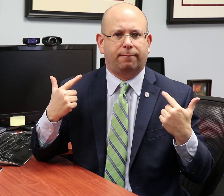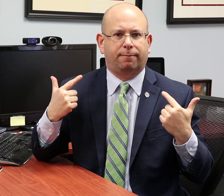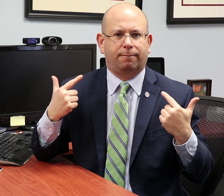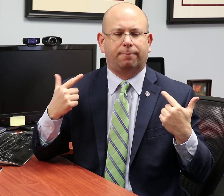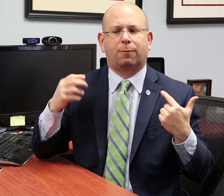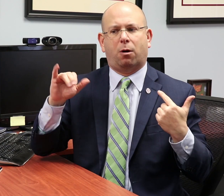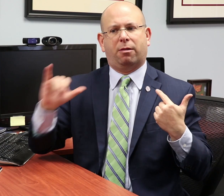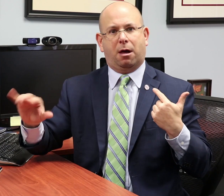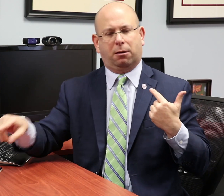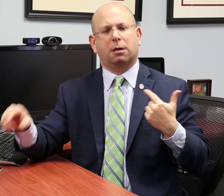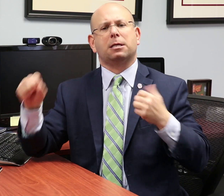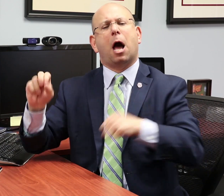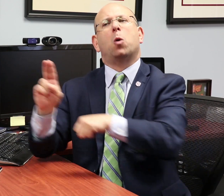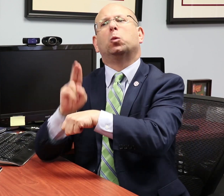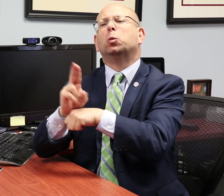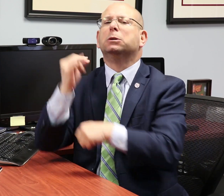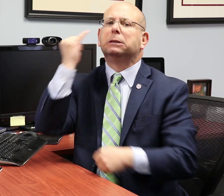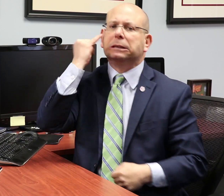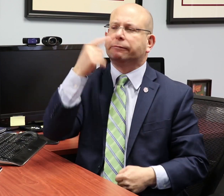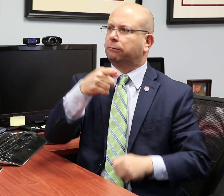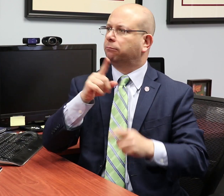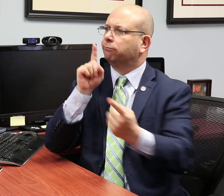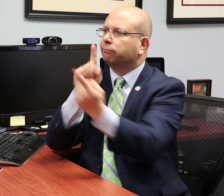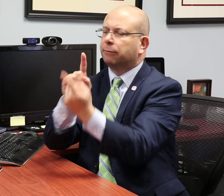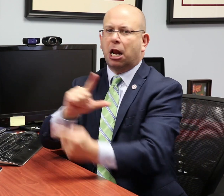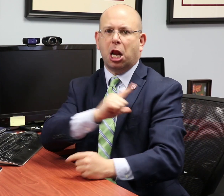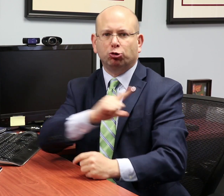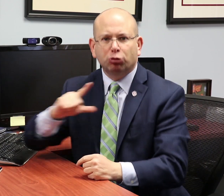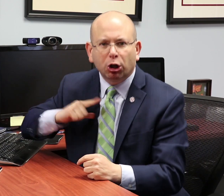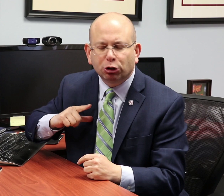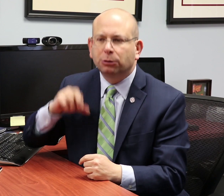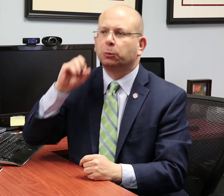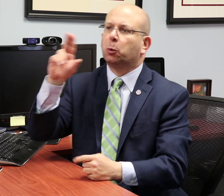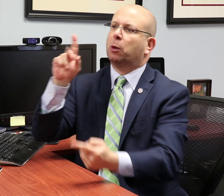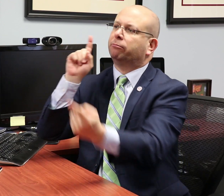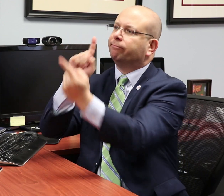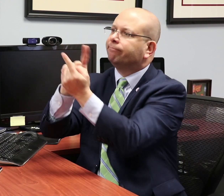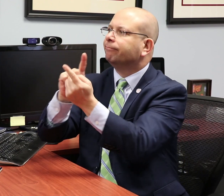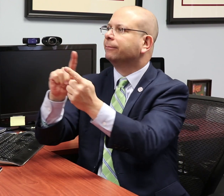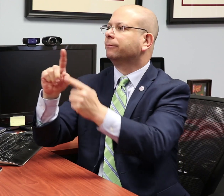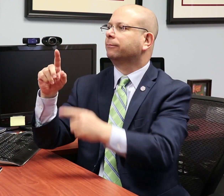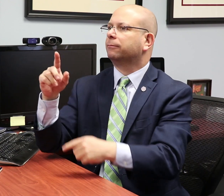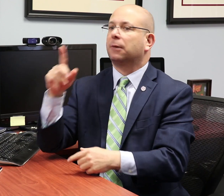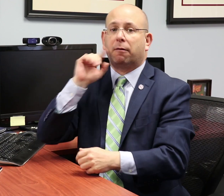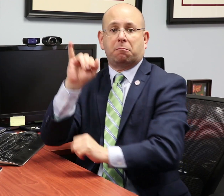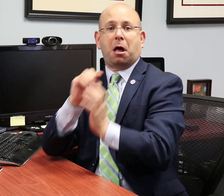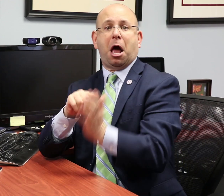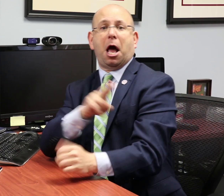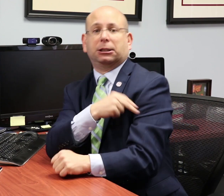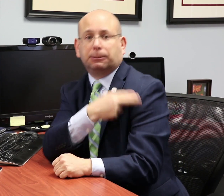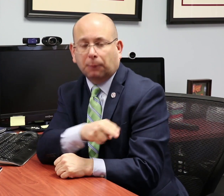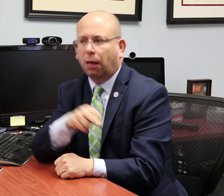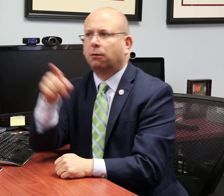Our position statements are useful when you meet with legislators or are at the hospital,